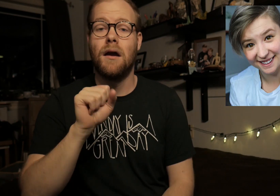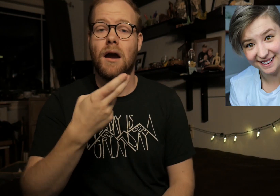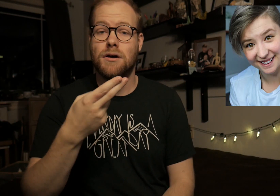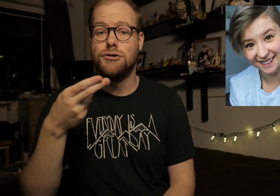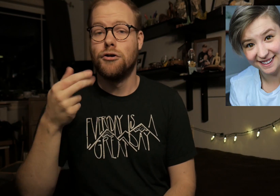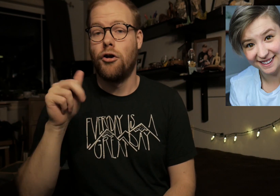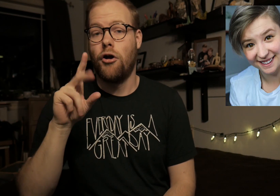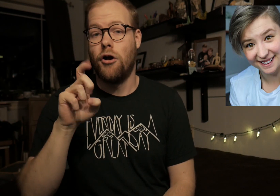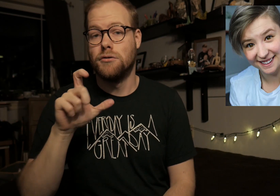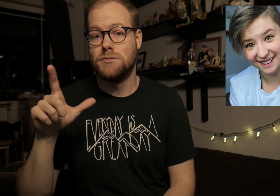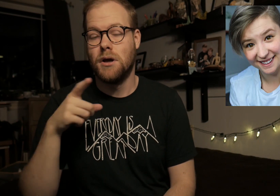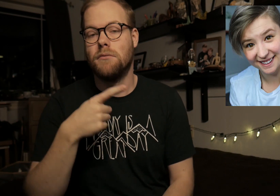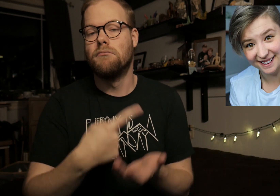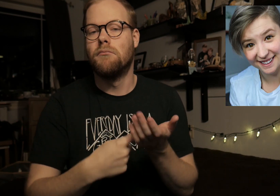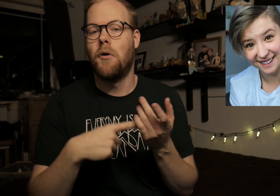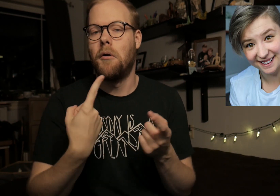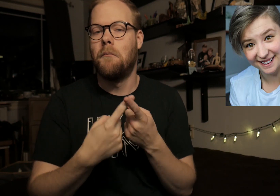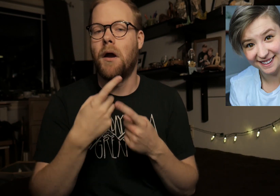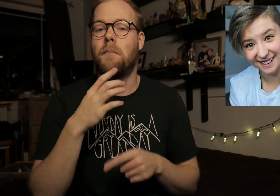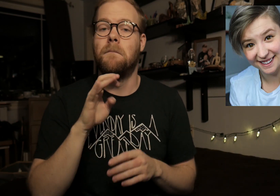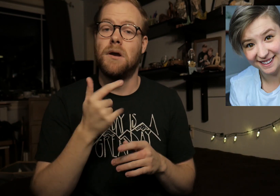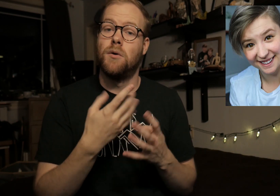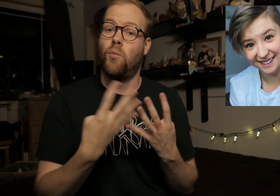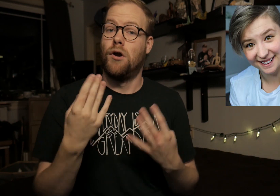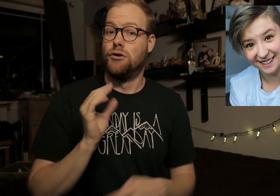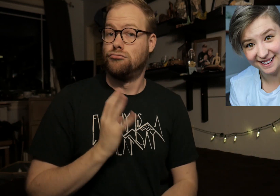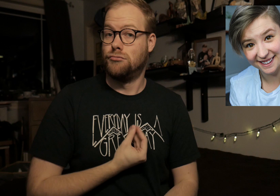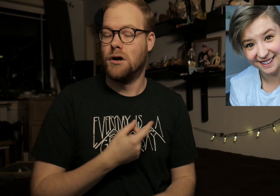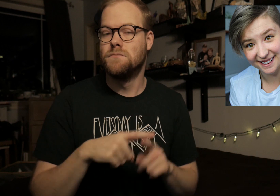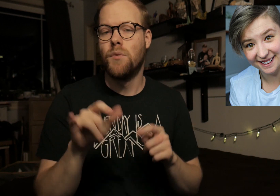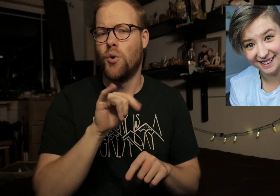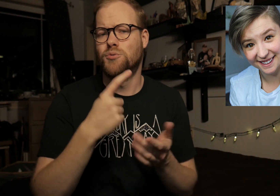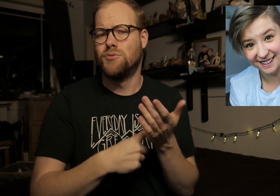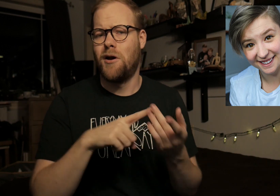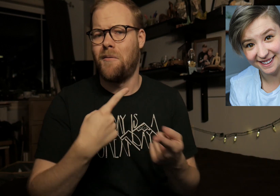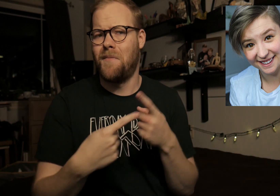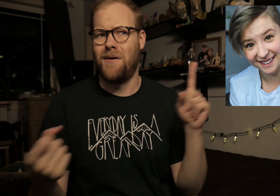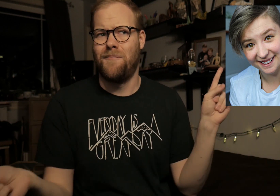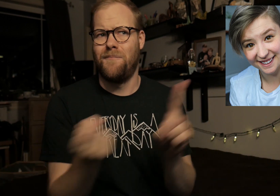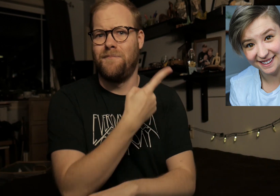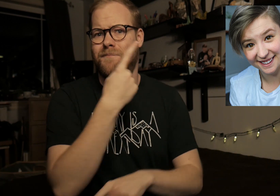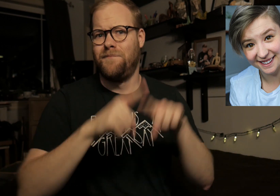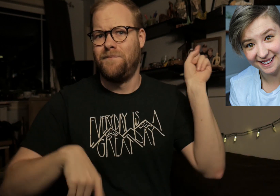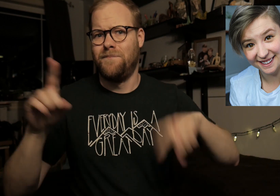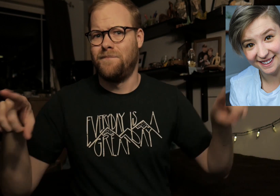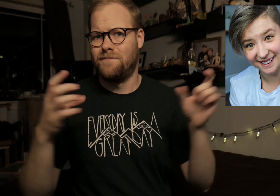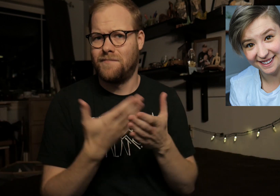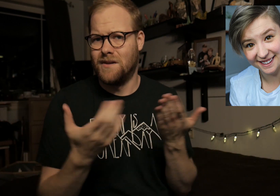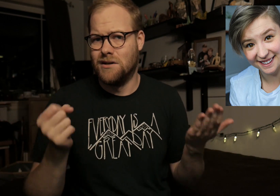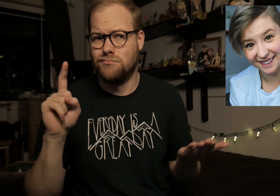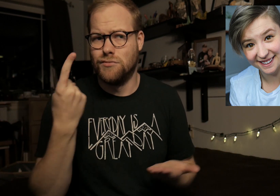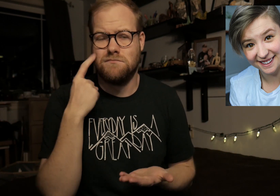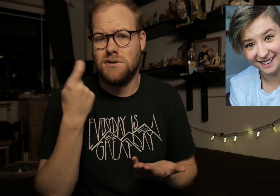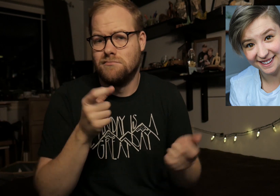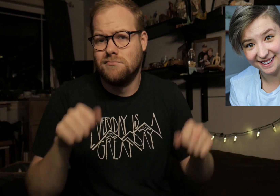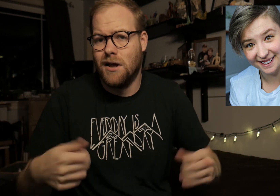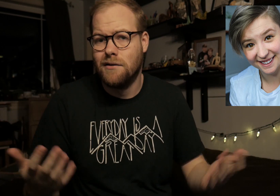Ash Hardell. They talk about being queer and trans, but he also talks about random things, just because she can.